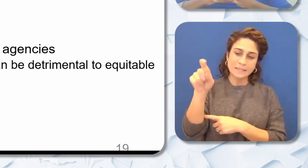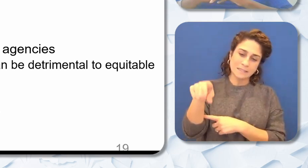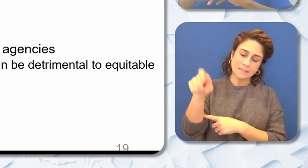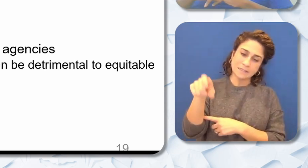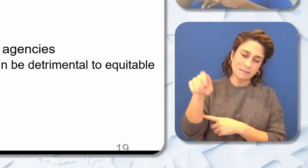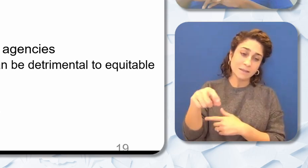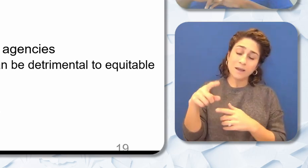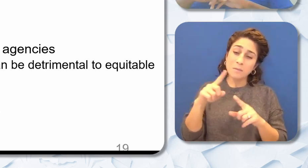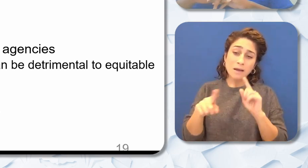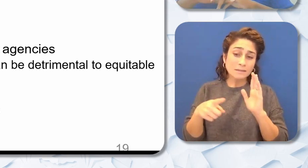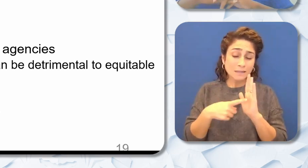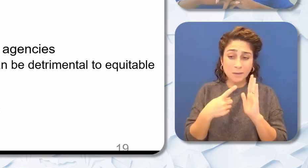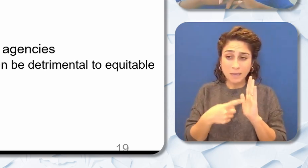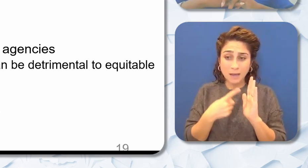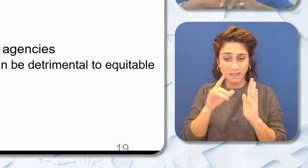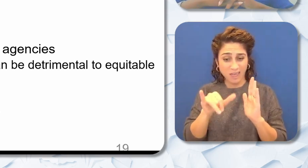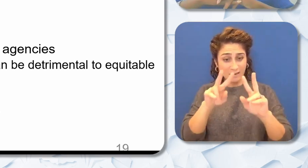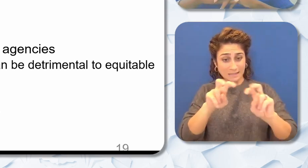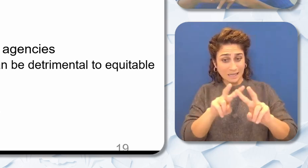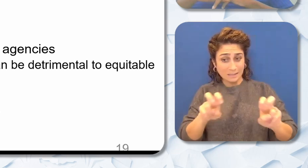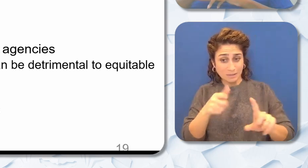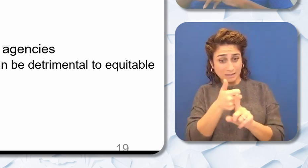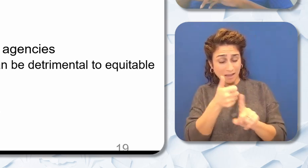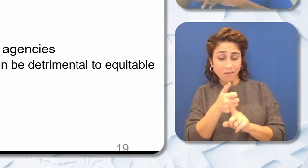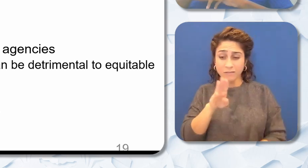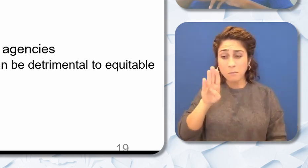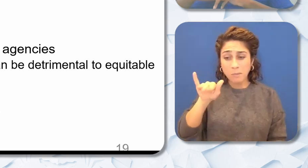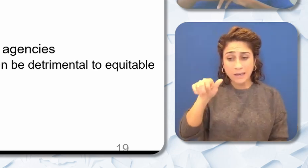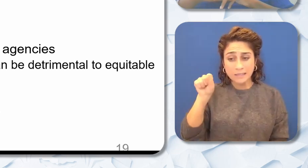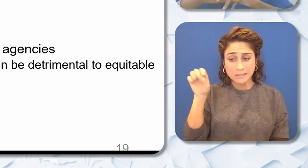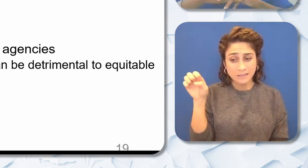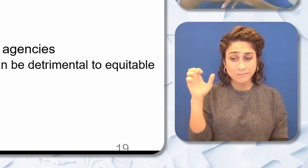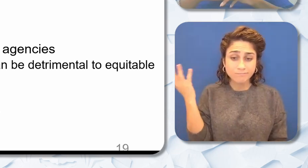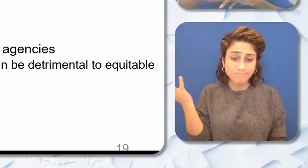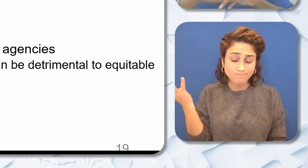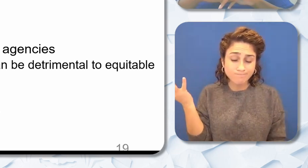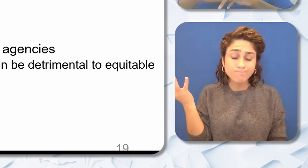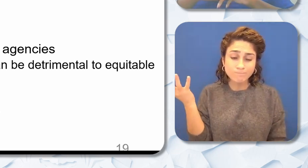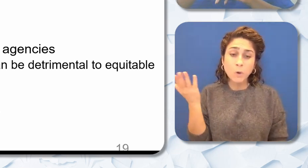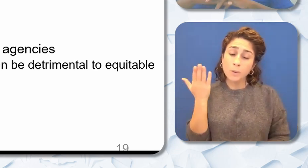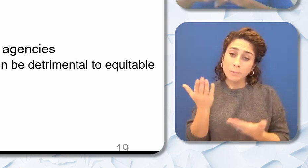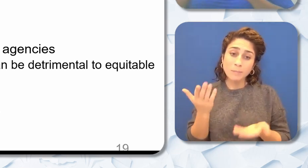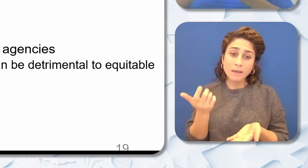sometimes those assessments are biased. So it may be helpful to ensure the tests align with